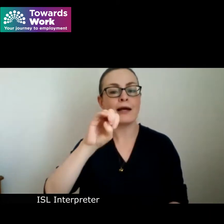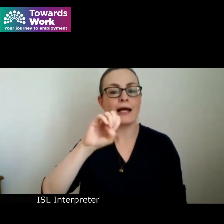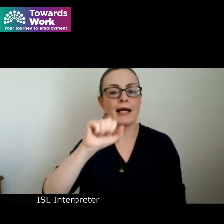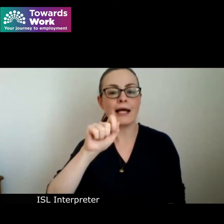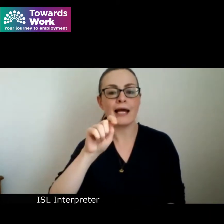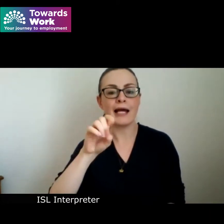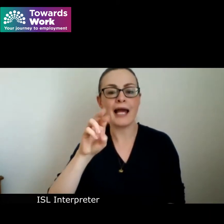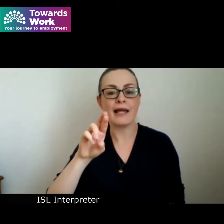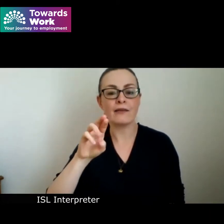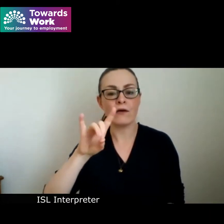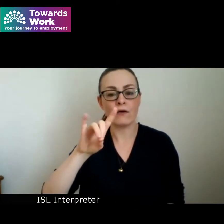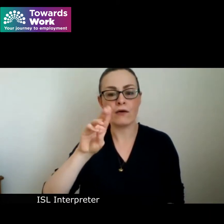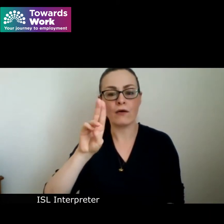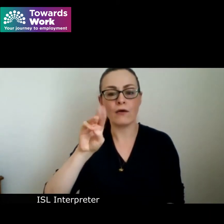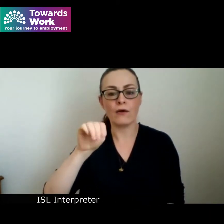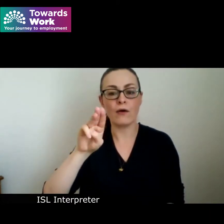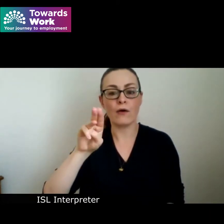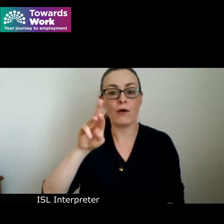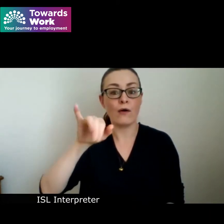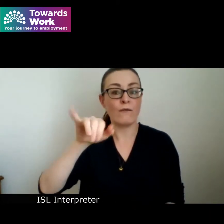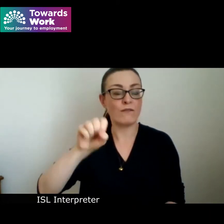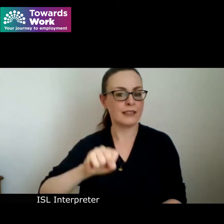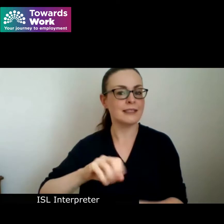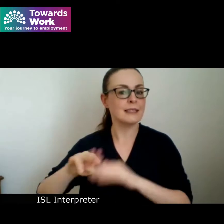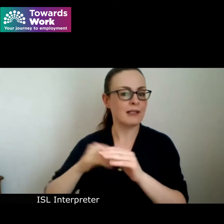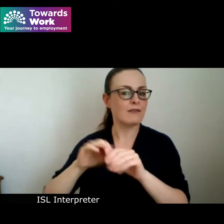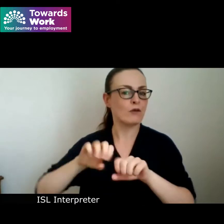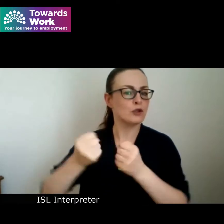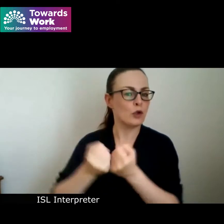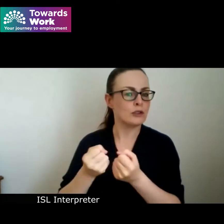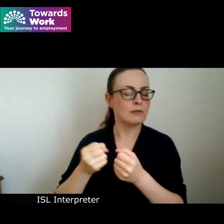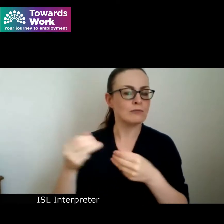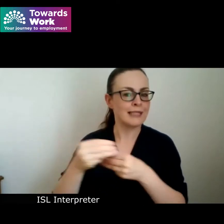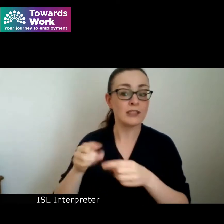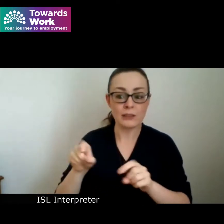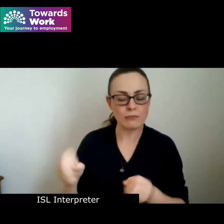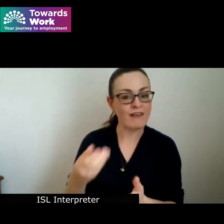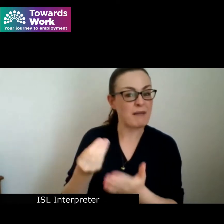Social Protection is providing money through the Dormant Accounts Fund for the project